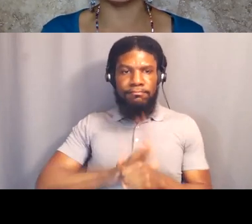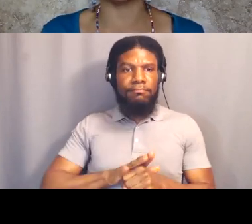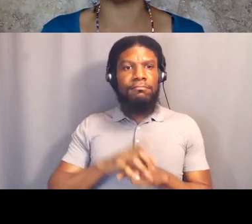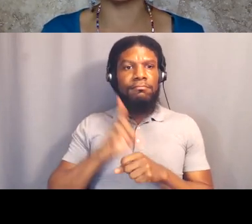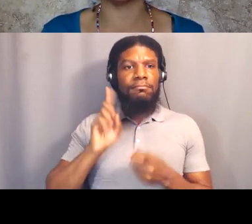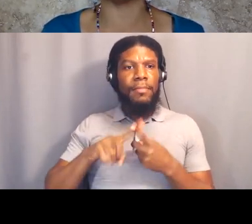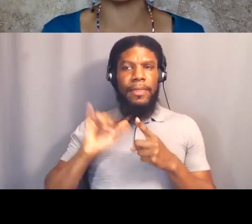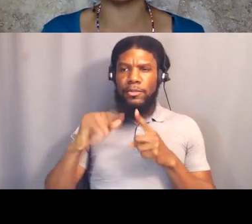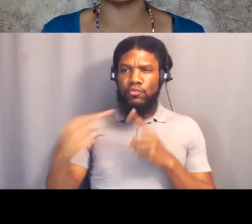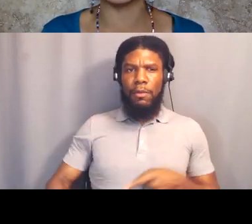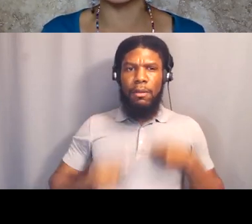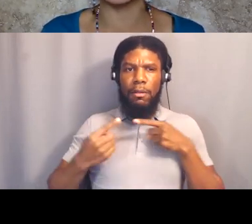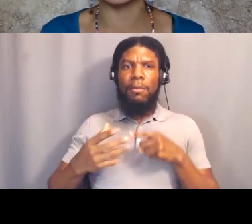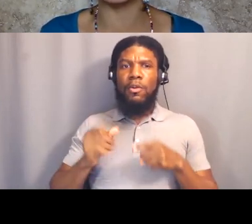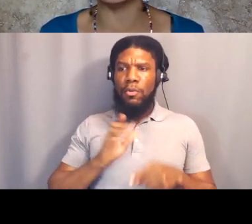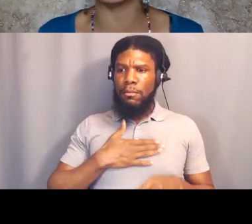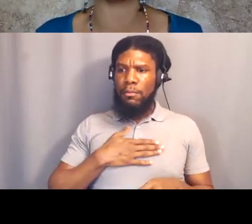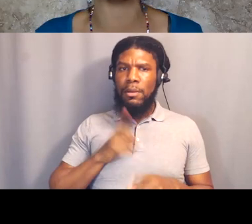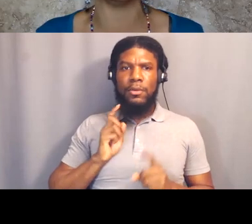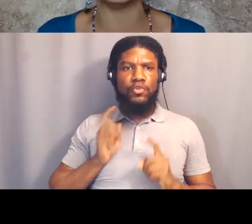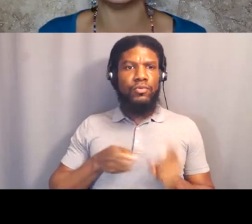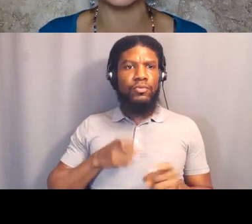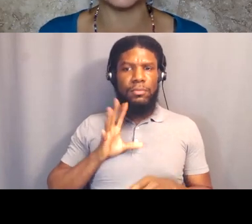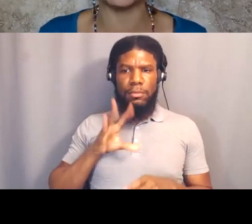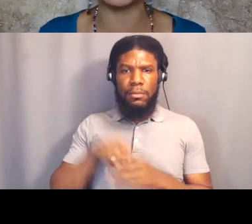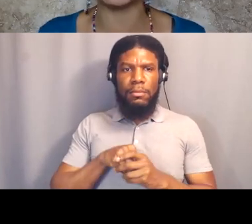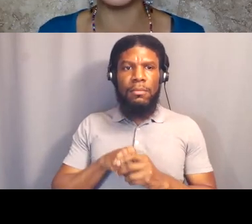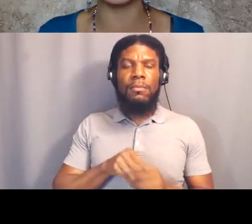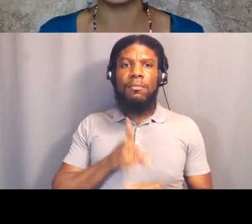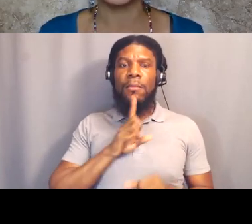was really, really important. And if you wanna see how it went,